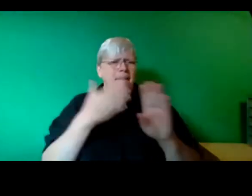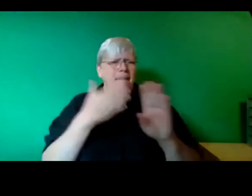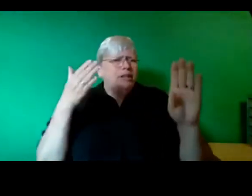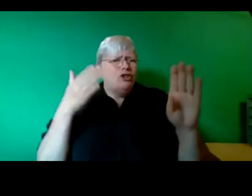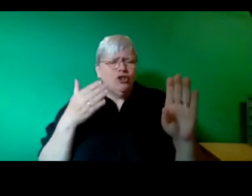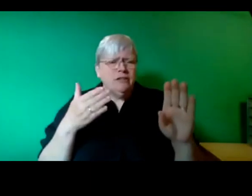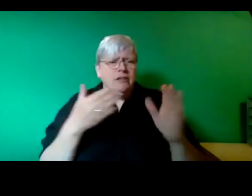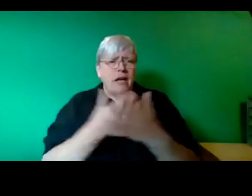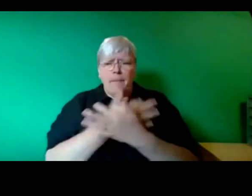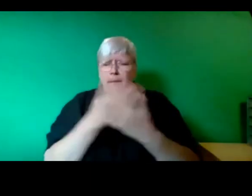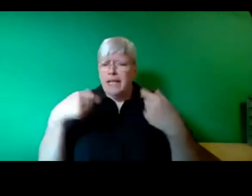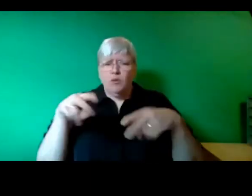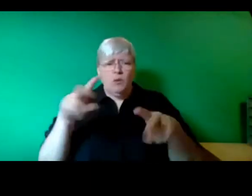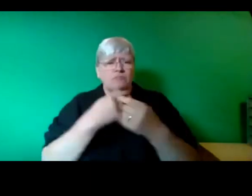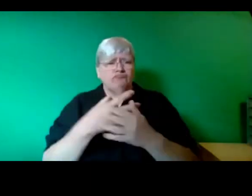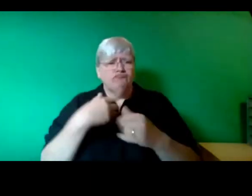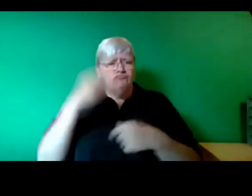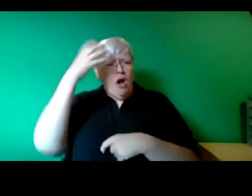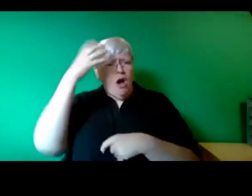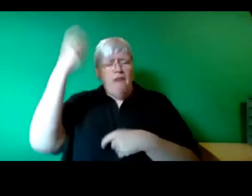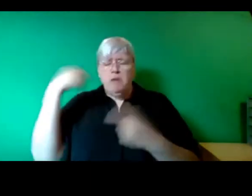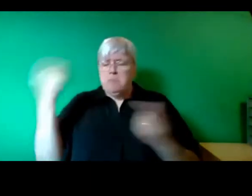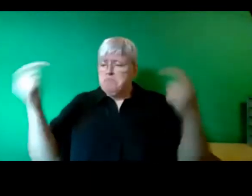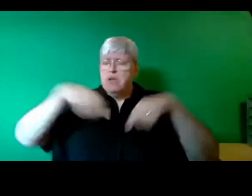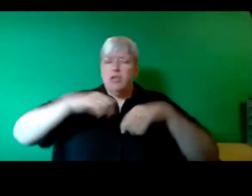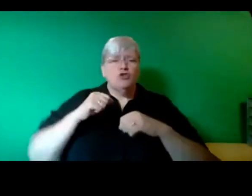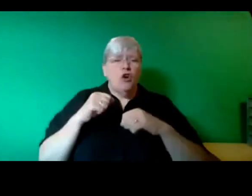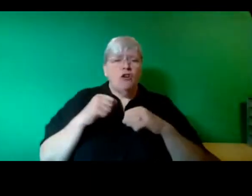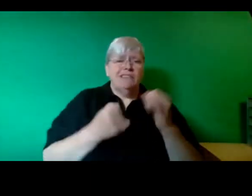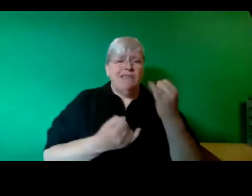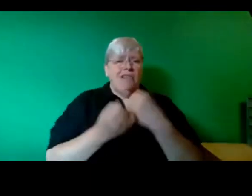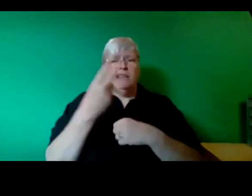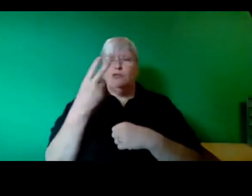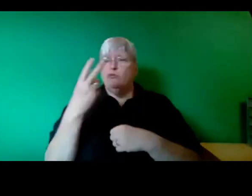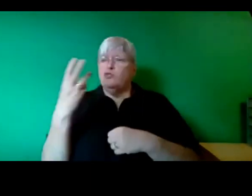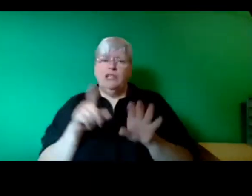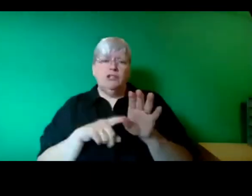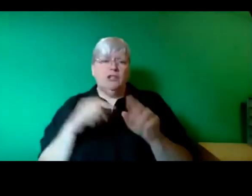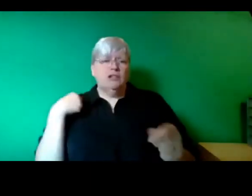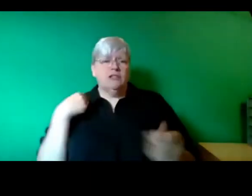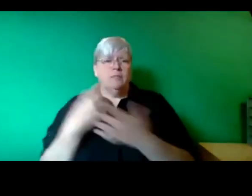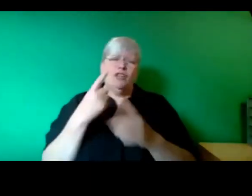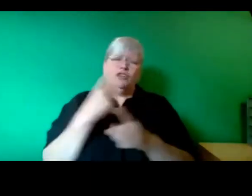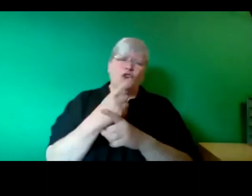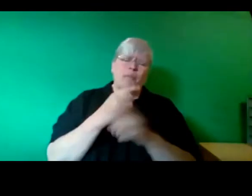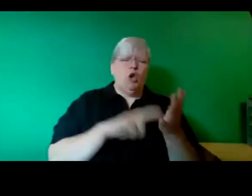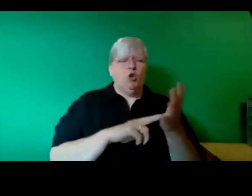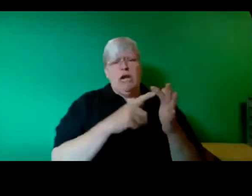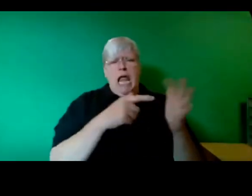like they have in the last two years three years talking about net zero targets, they talk about